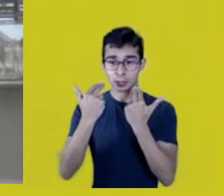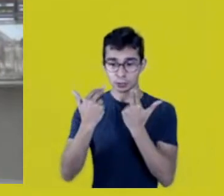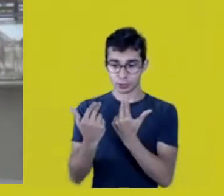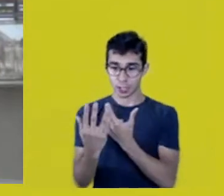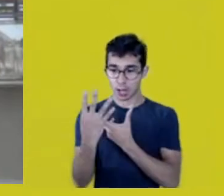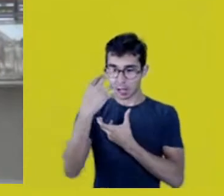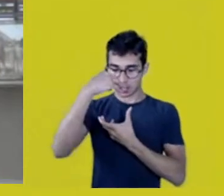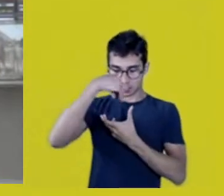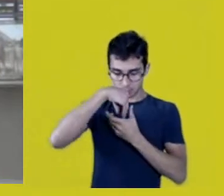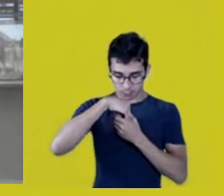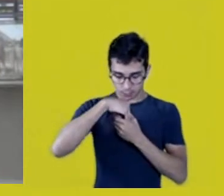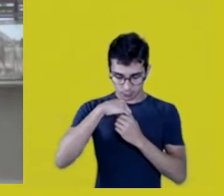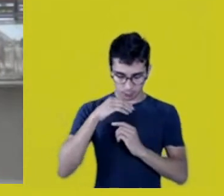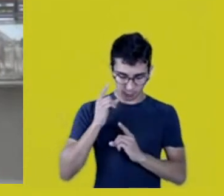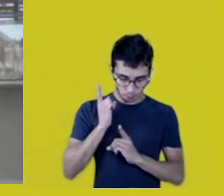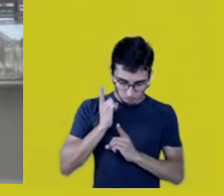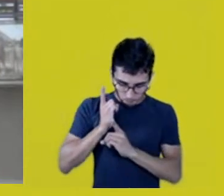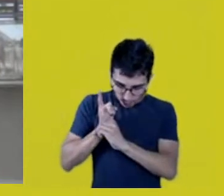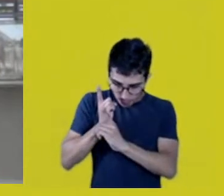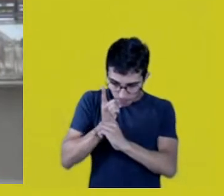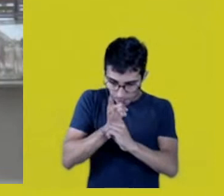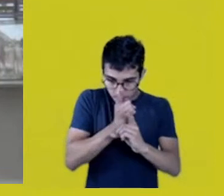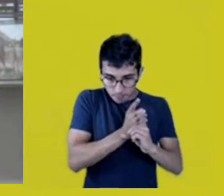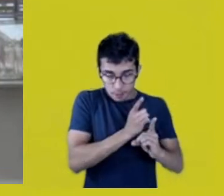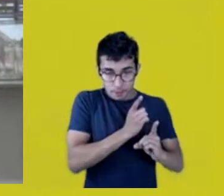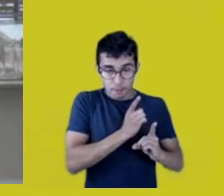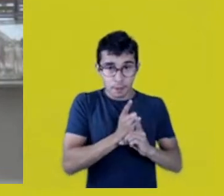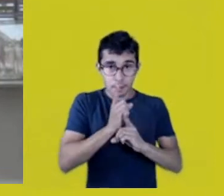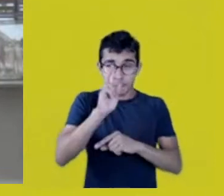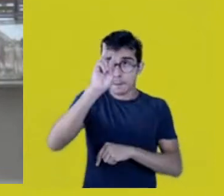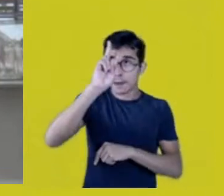Their memories I’ve re-lived